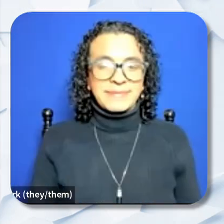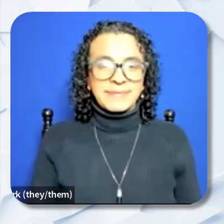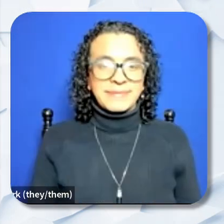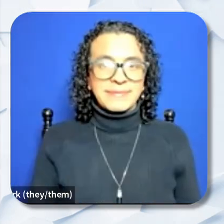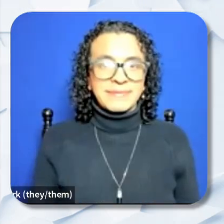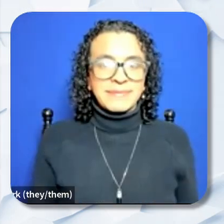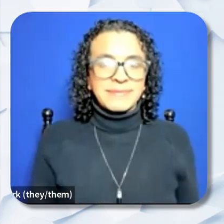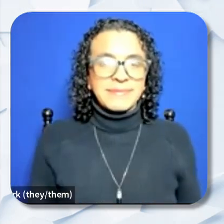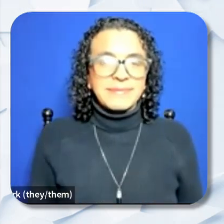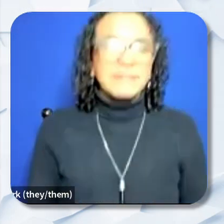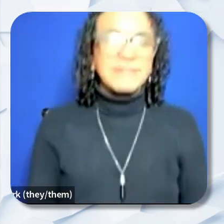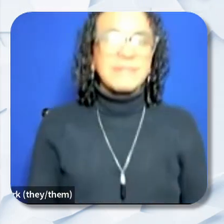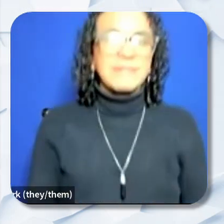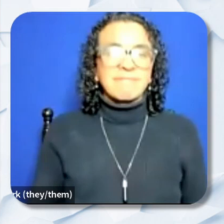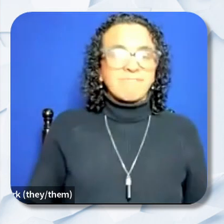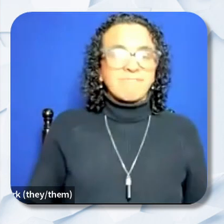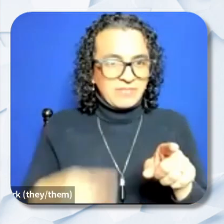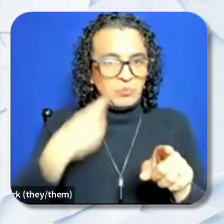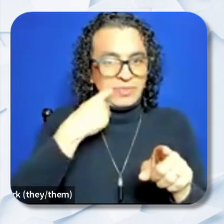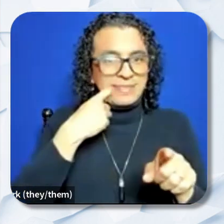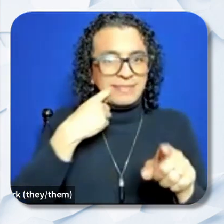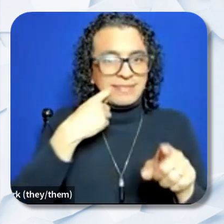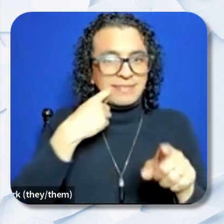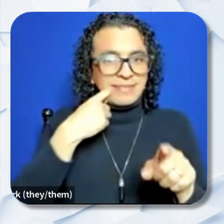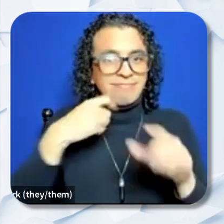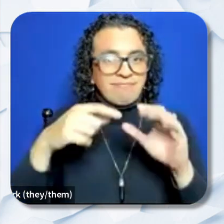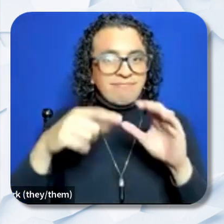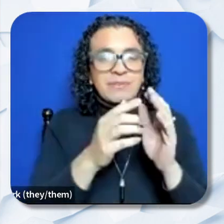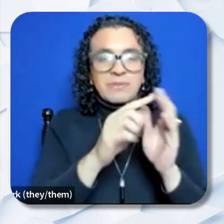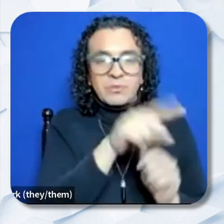Samantha: We did get a question for can you please clarify as the budget included on the 15 pages.